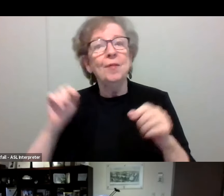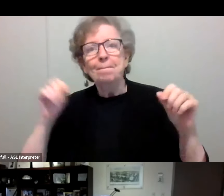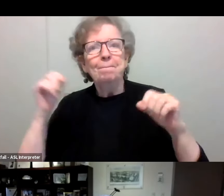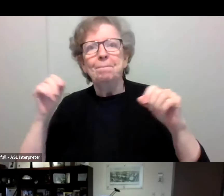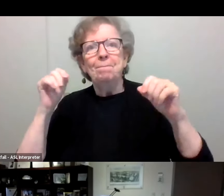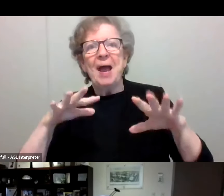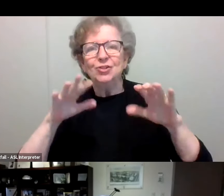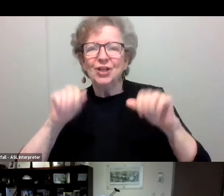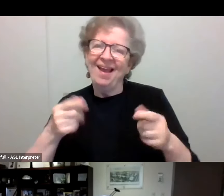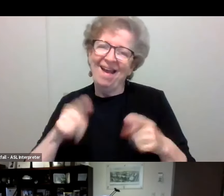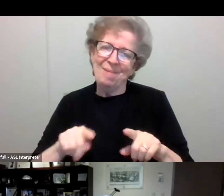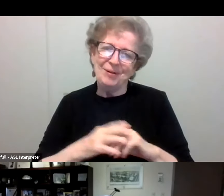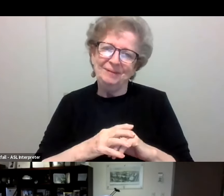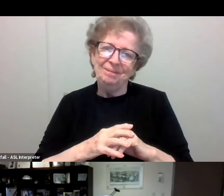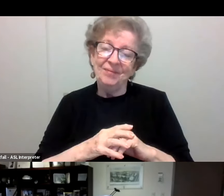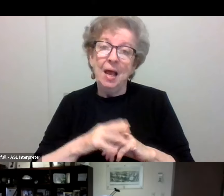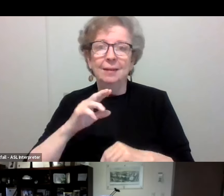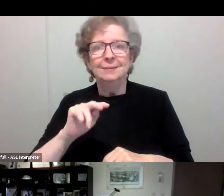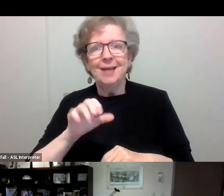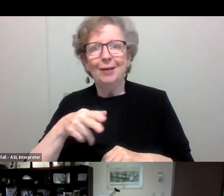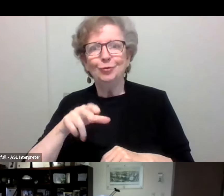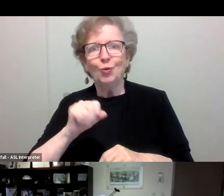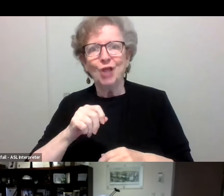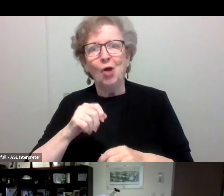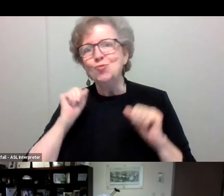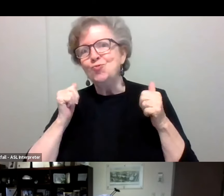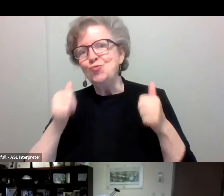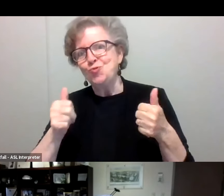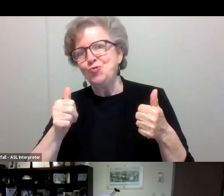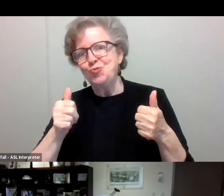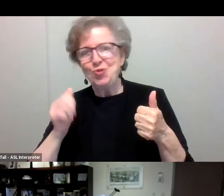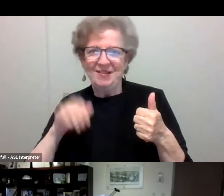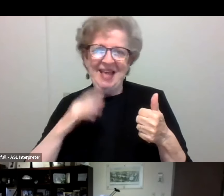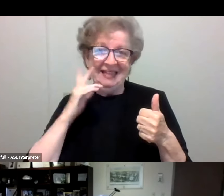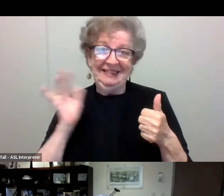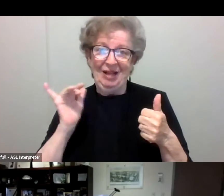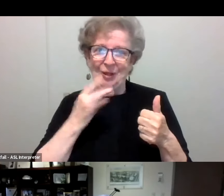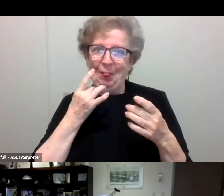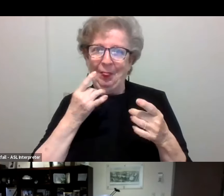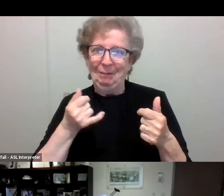And again, you know, nachos. Wow. Like that's enough to inspire me to get there.